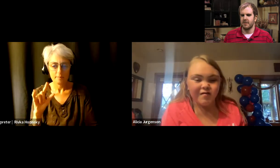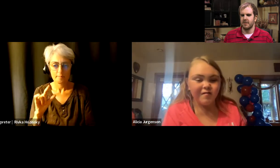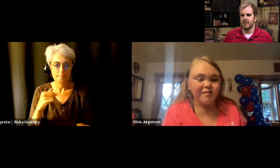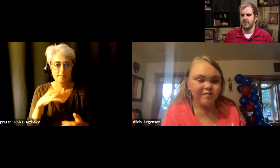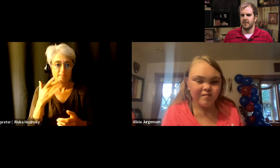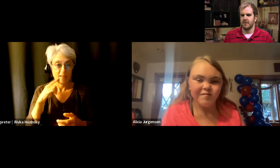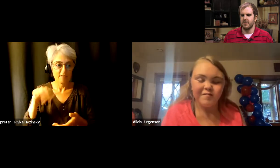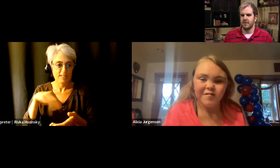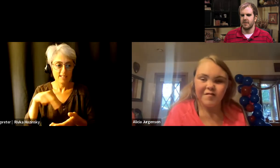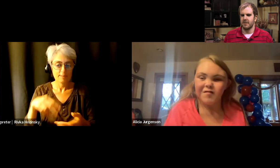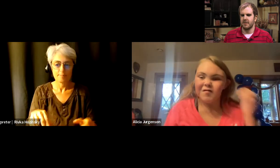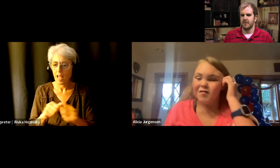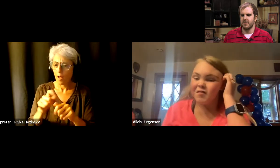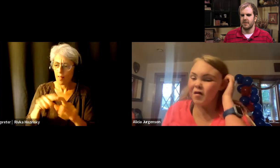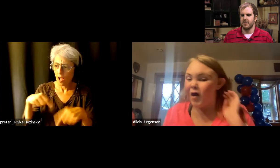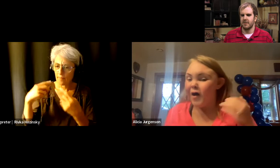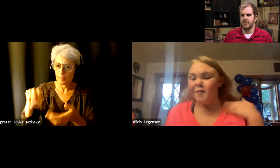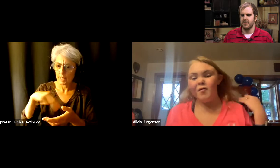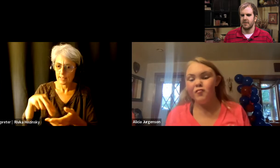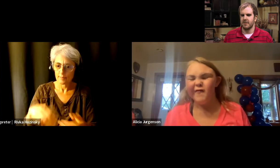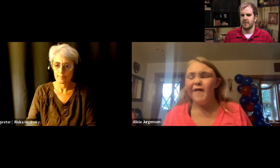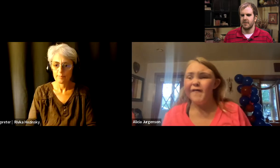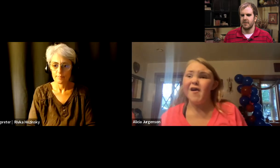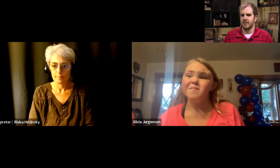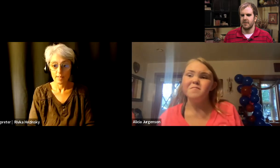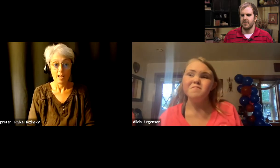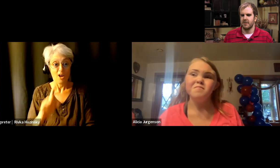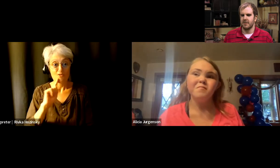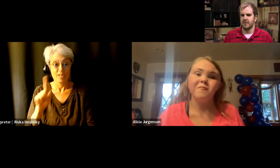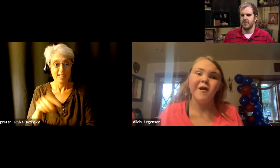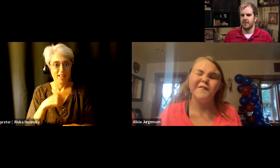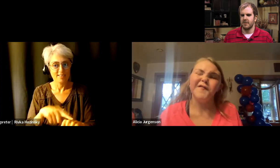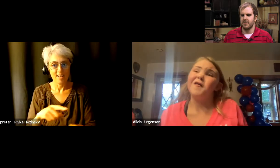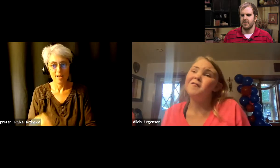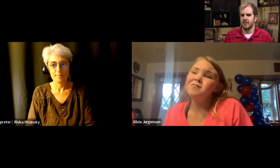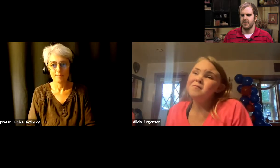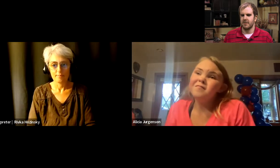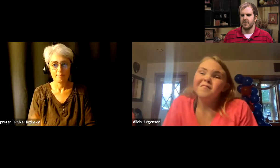And how long have you been dancing? Te Rina: Um a really long time. When I was little.